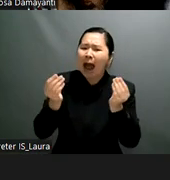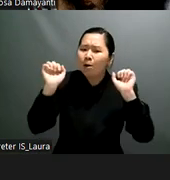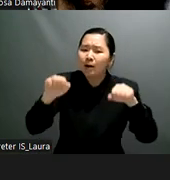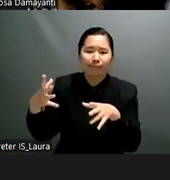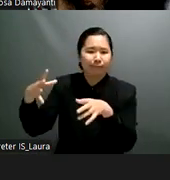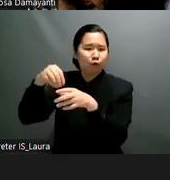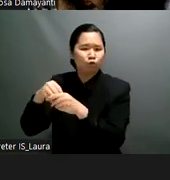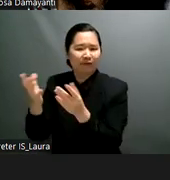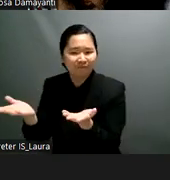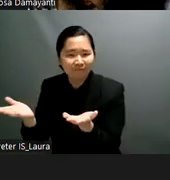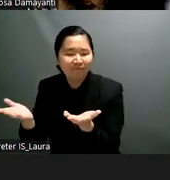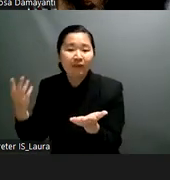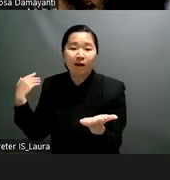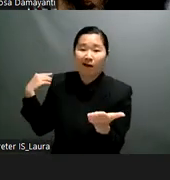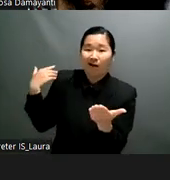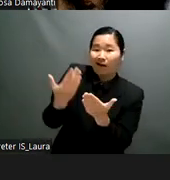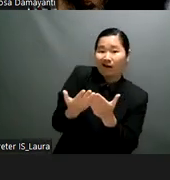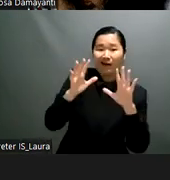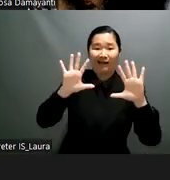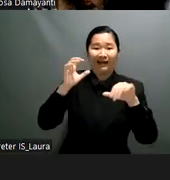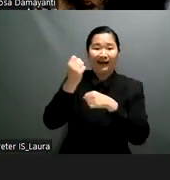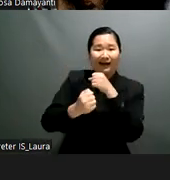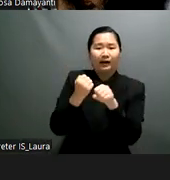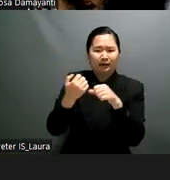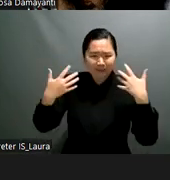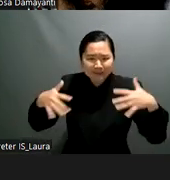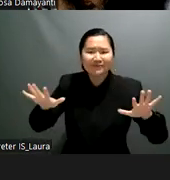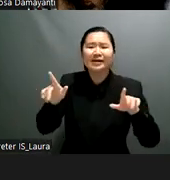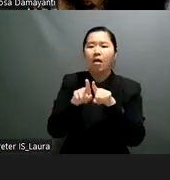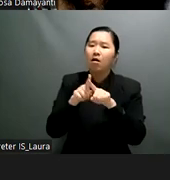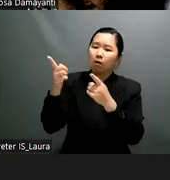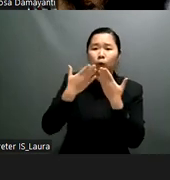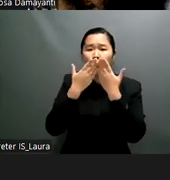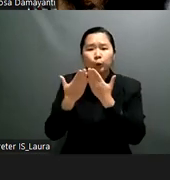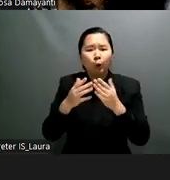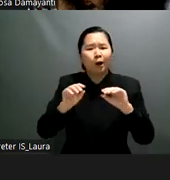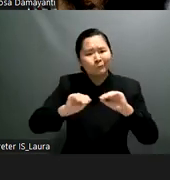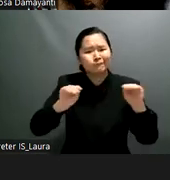meant that there were no time to address issues of inaccessibility or develop support mechanisms